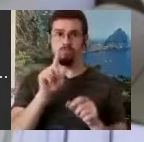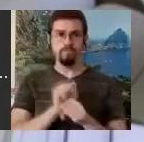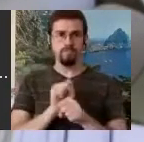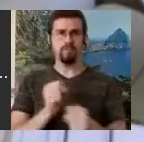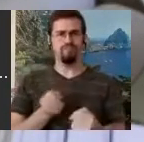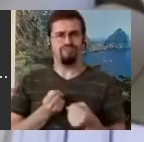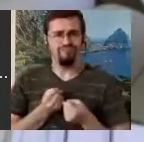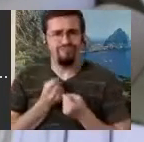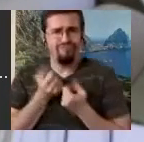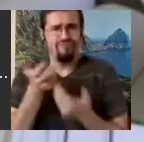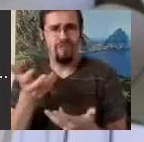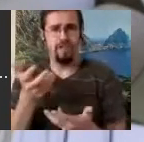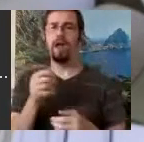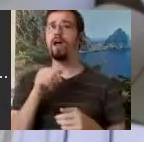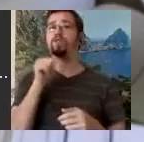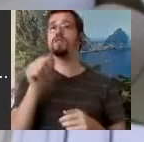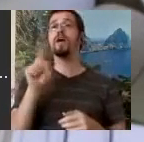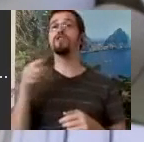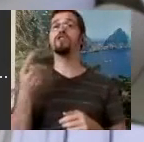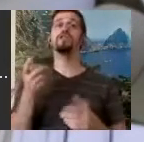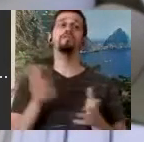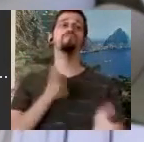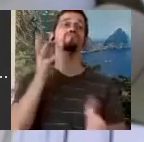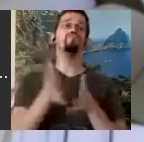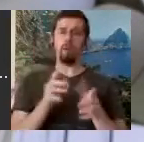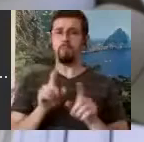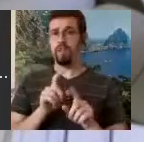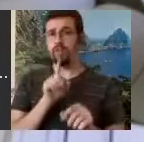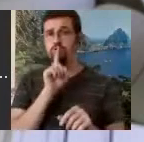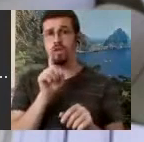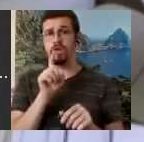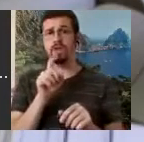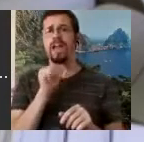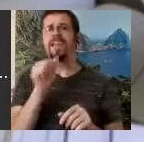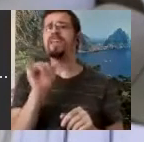dancing, which is beautiful too, don't misunderstand me, and is a language too